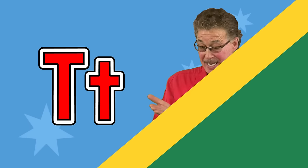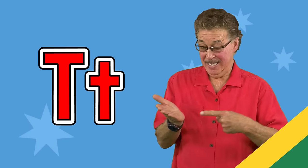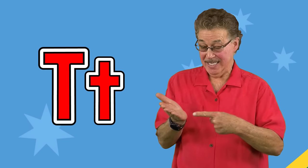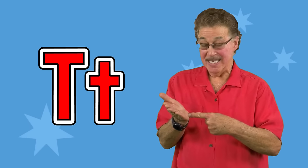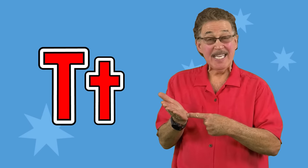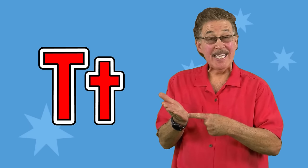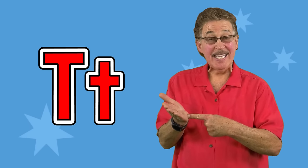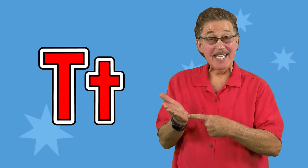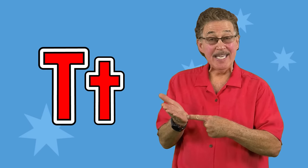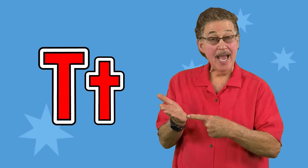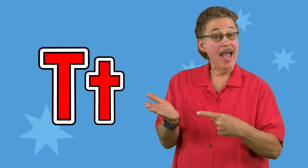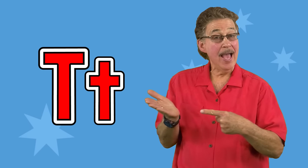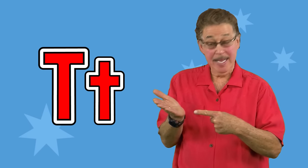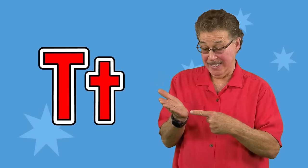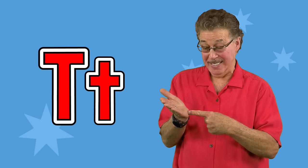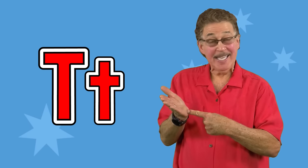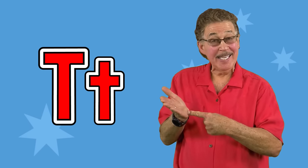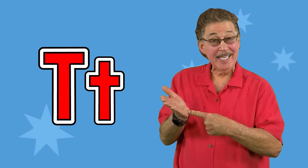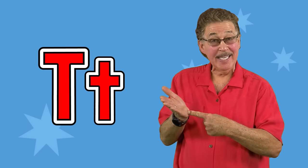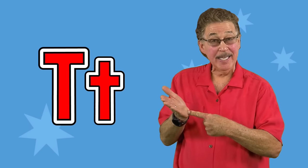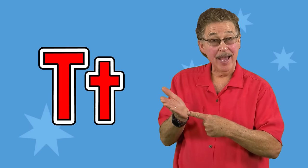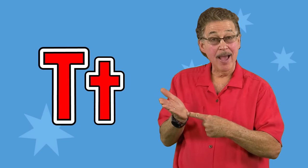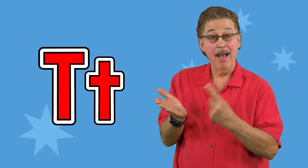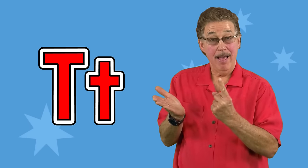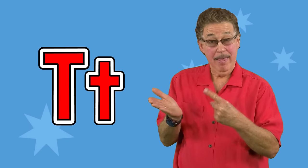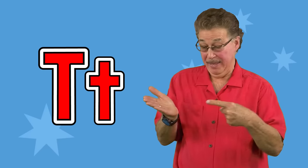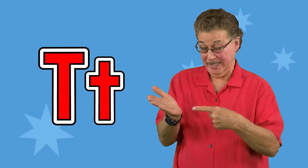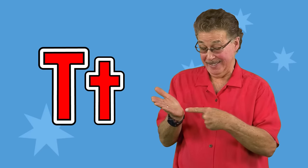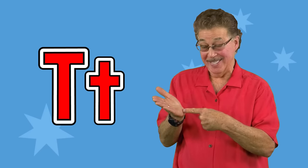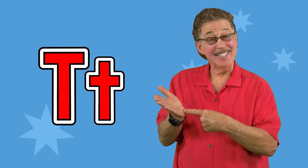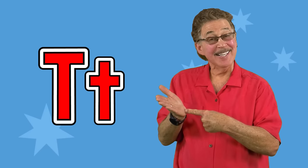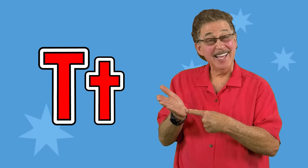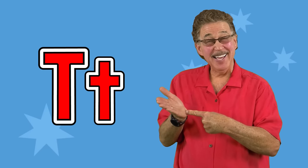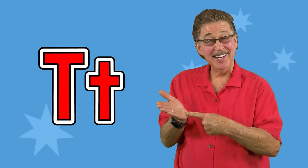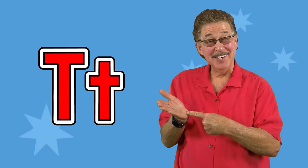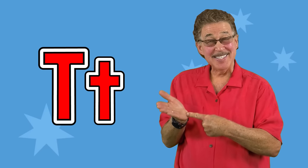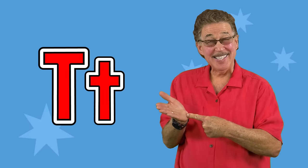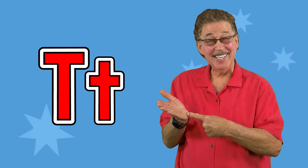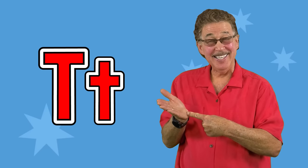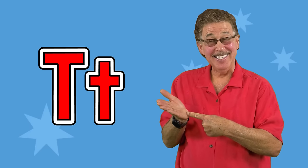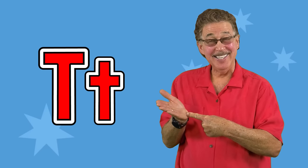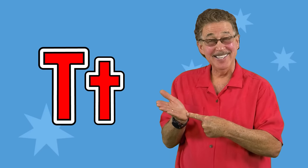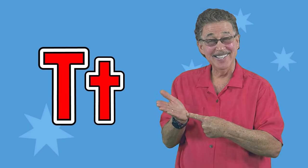T, t, this is the letter t